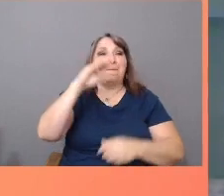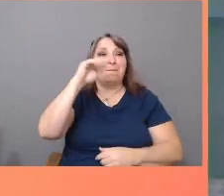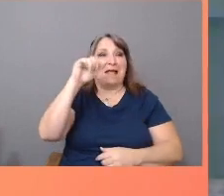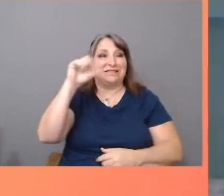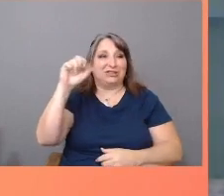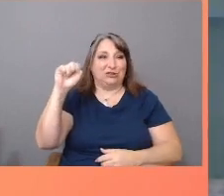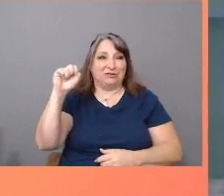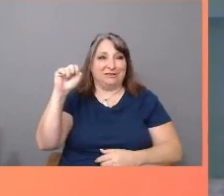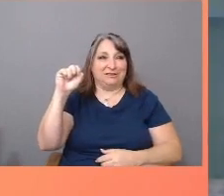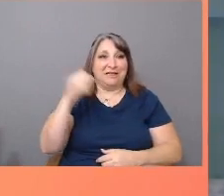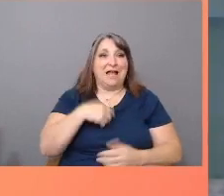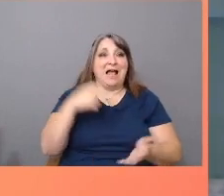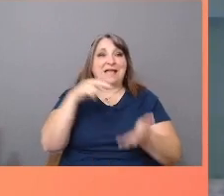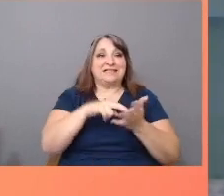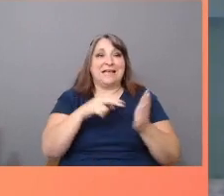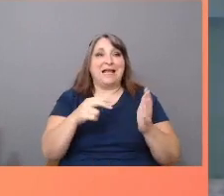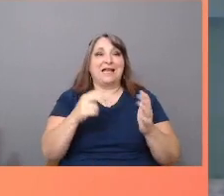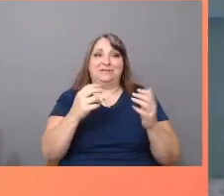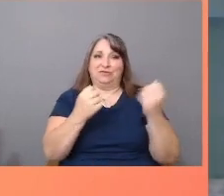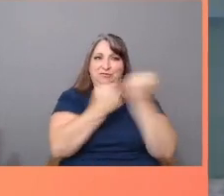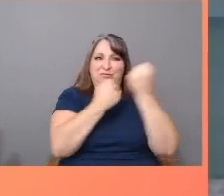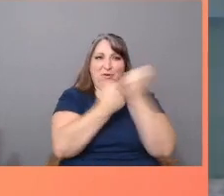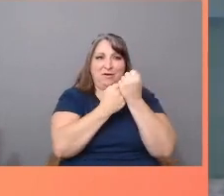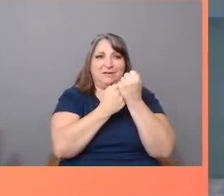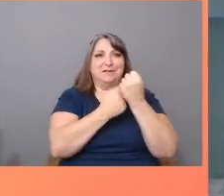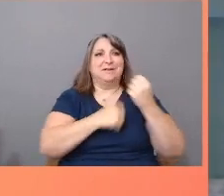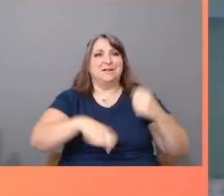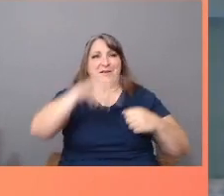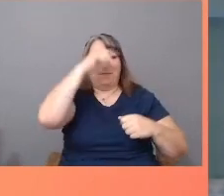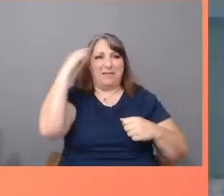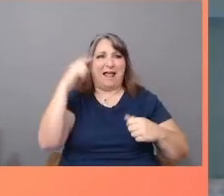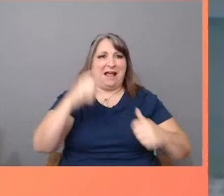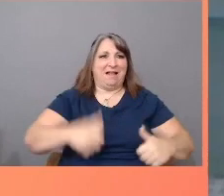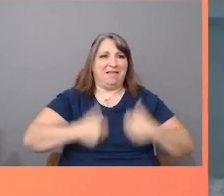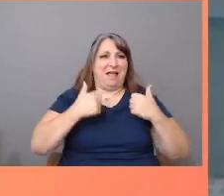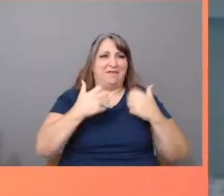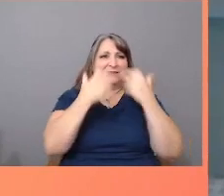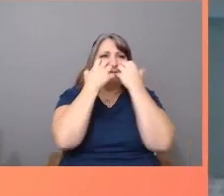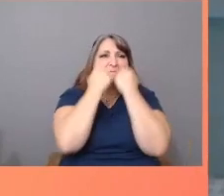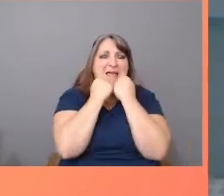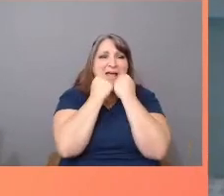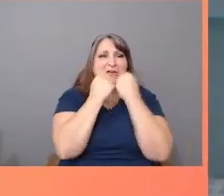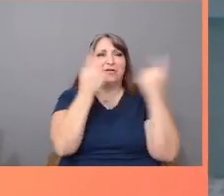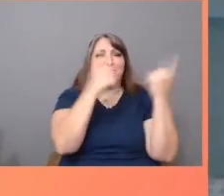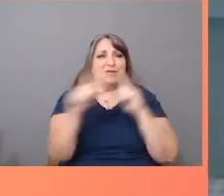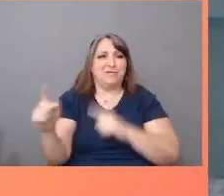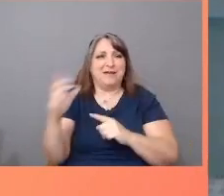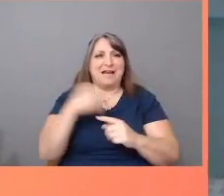I stand with the Black Lives Matter movement and commit to the struggle for a reckoning for reparations